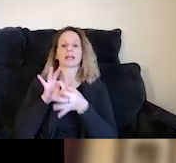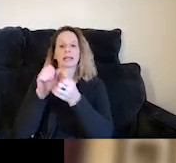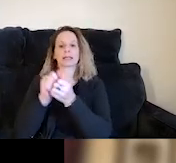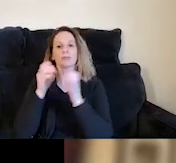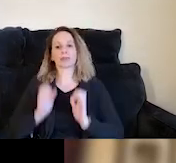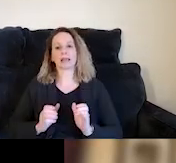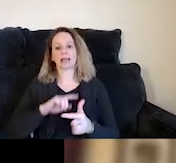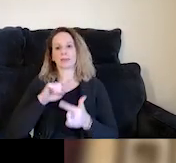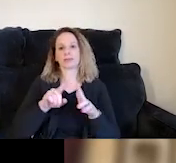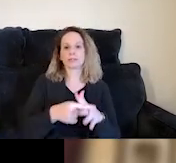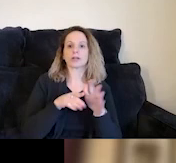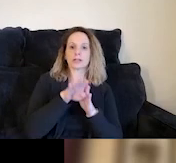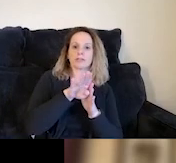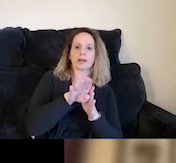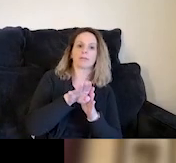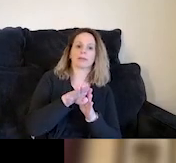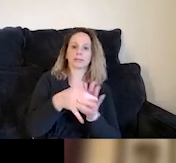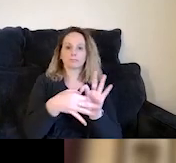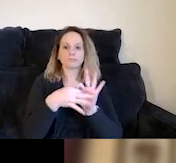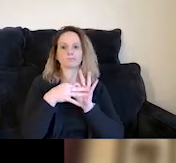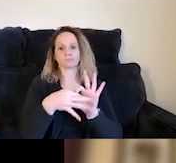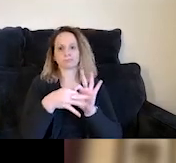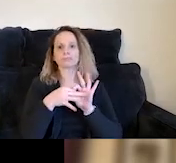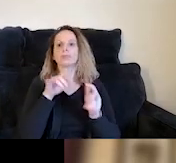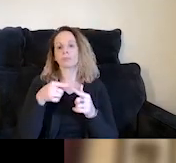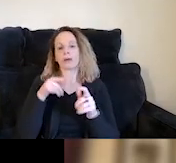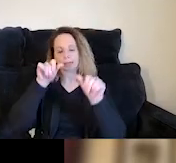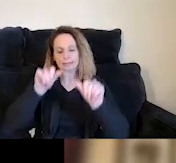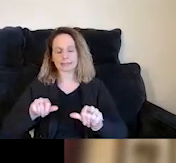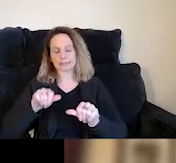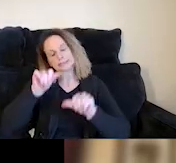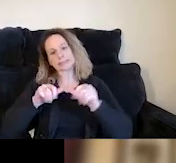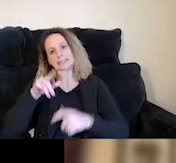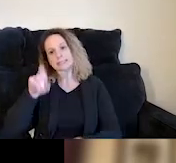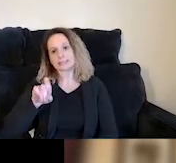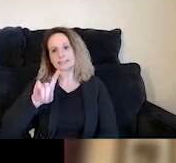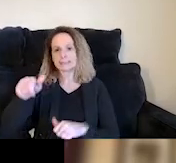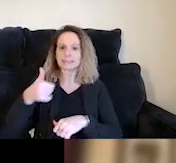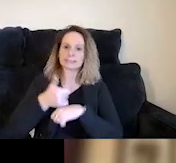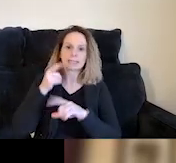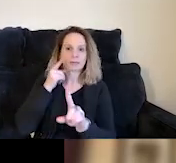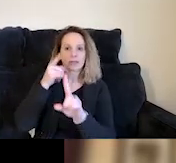when we're starting to develop rapport, how we're assessing needs, how we're establishing goals in our case, and hopefully in most people's cases,